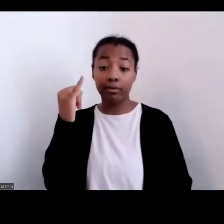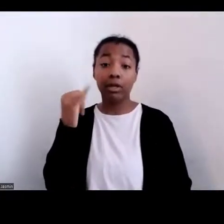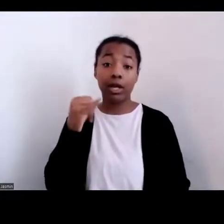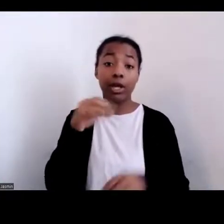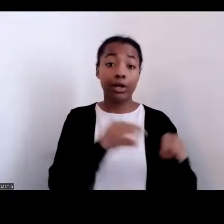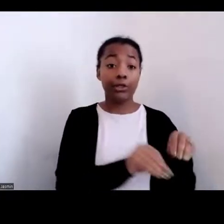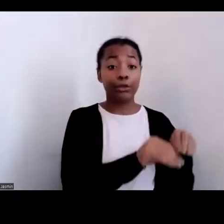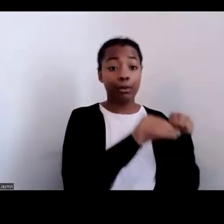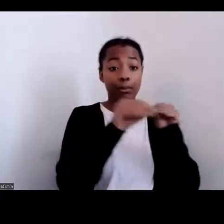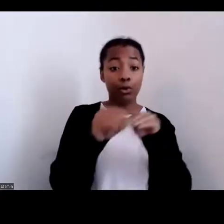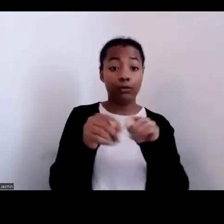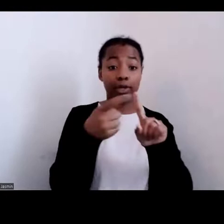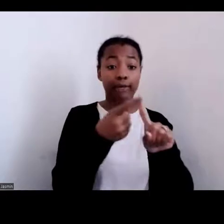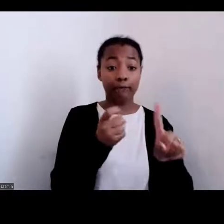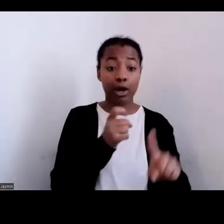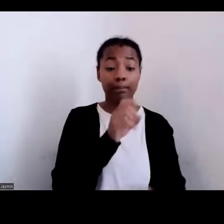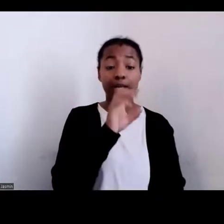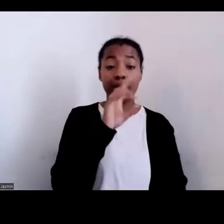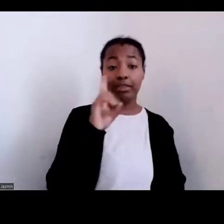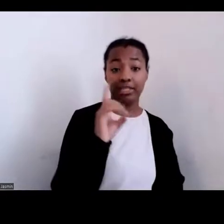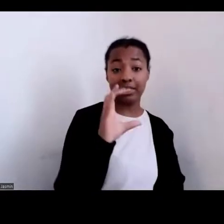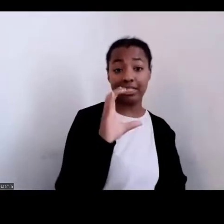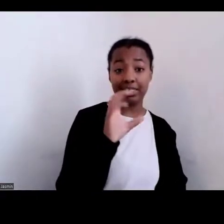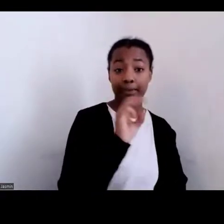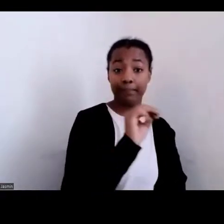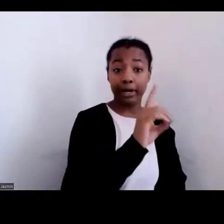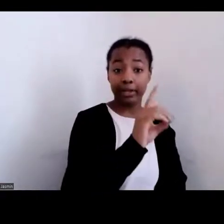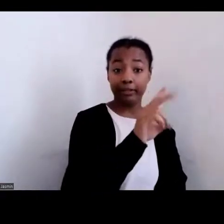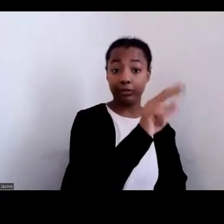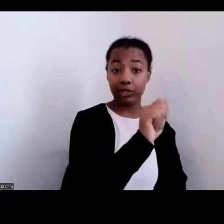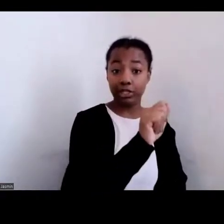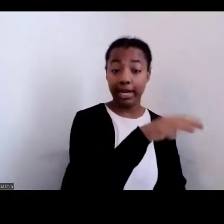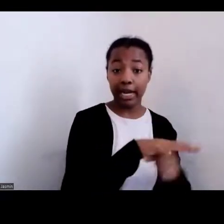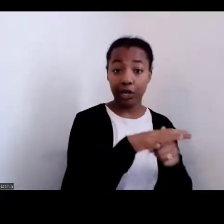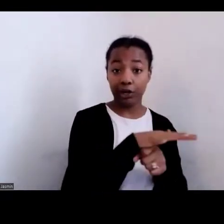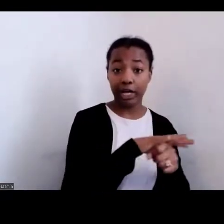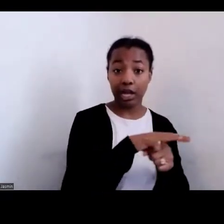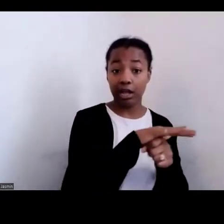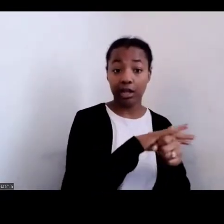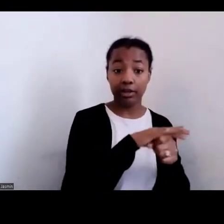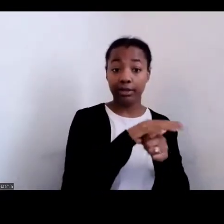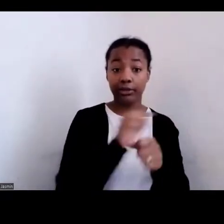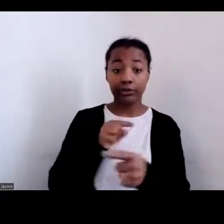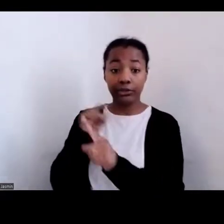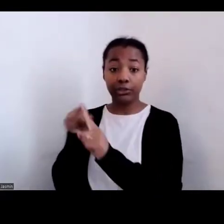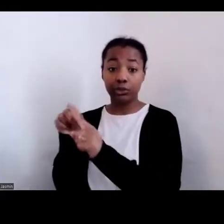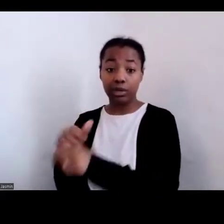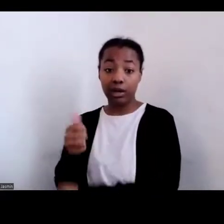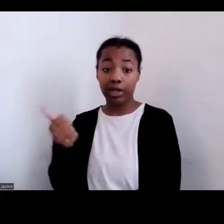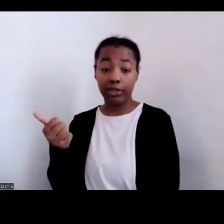Maryland, Virginia area to another part of the D.C., Maryland, Virginia area. And, oh, we have to stop by Chick‑fil‑A.